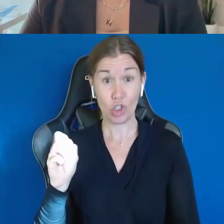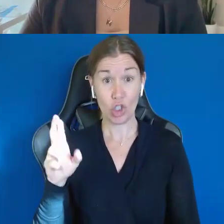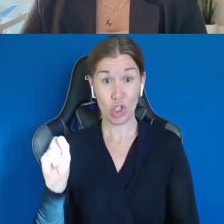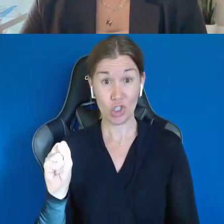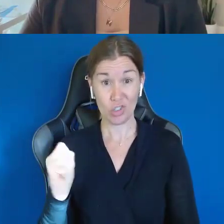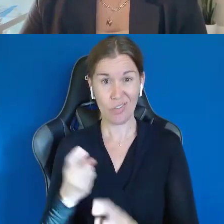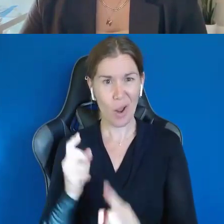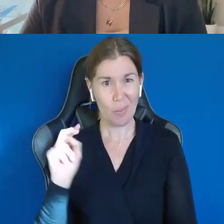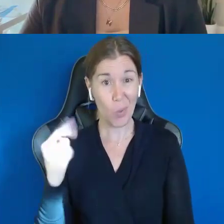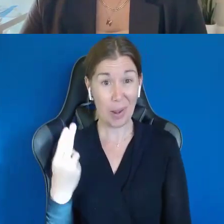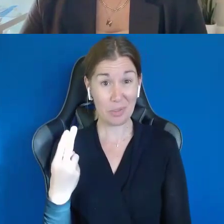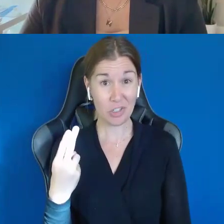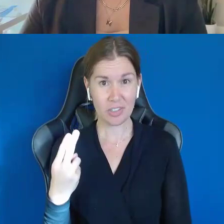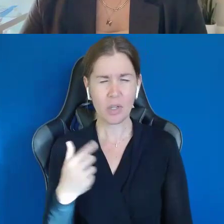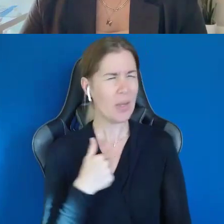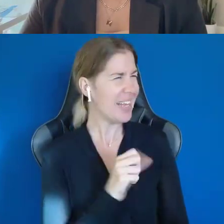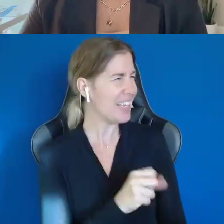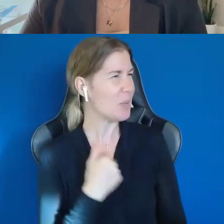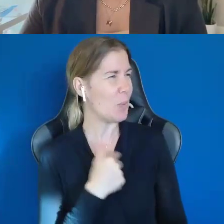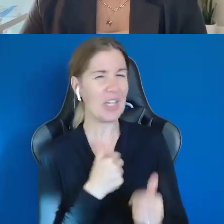Yeah, so we try to do all like real local.